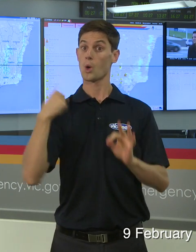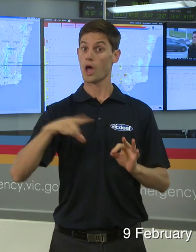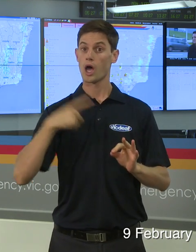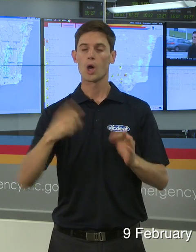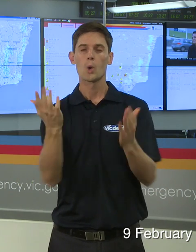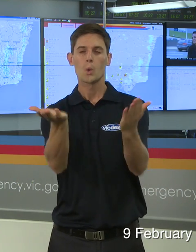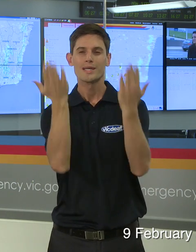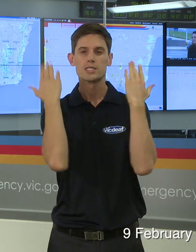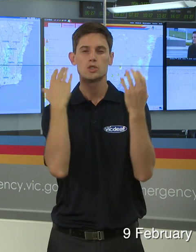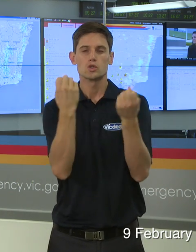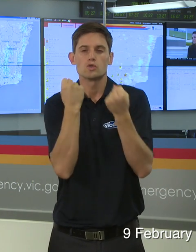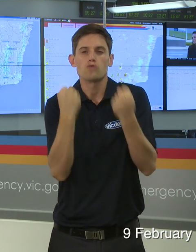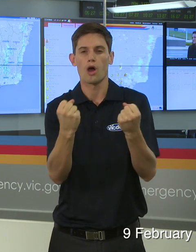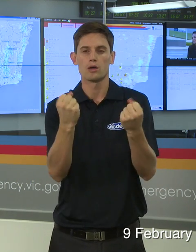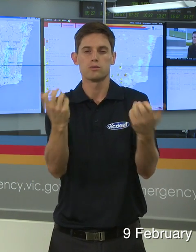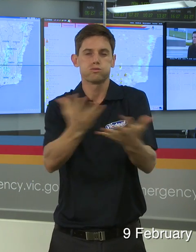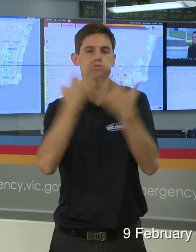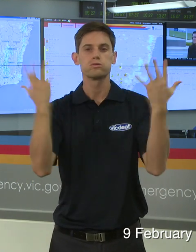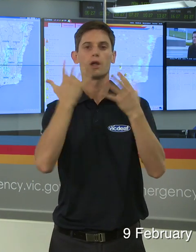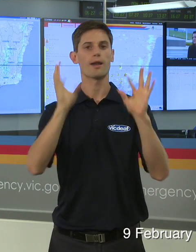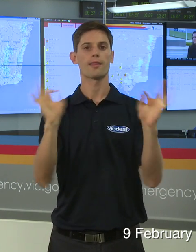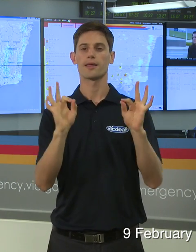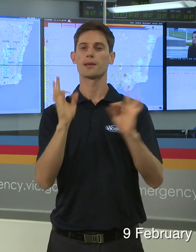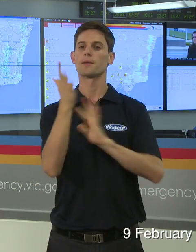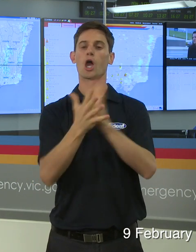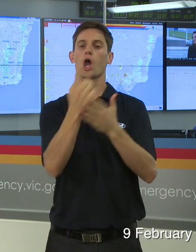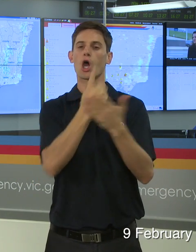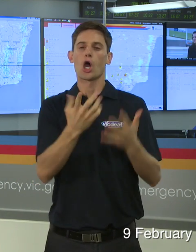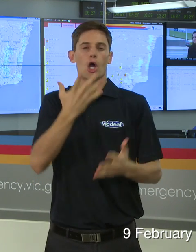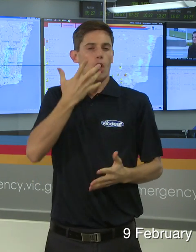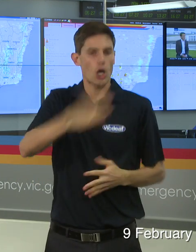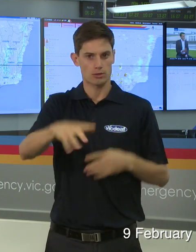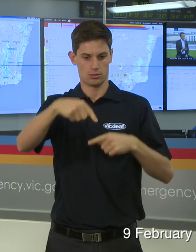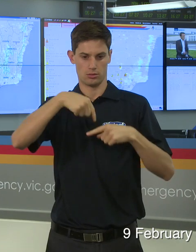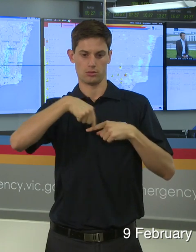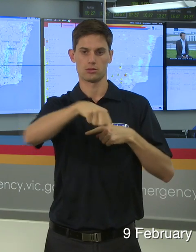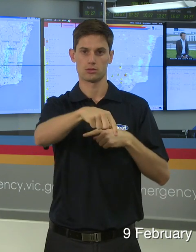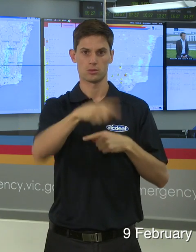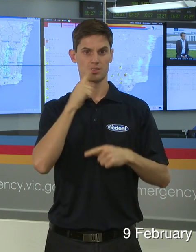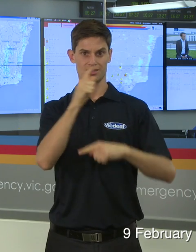overly strong. So it's just going to be a really hot week that'll bake the environment and where there has been